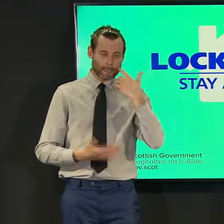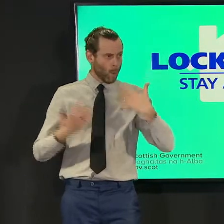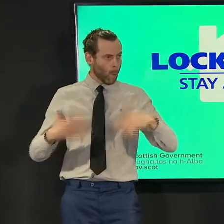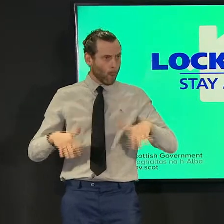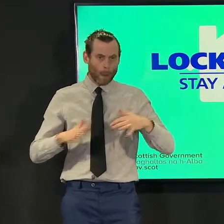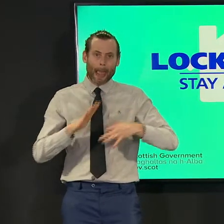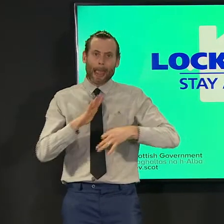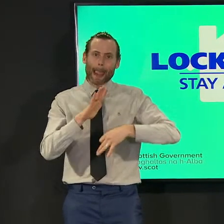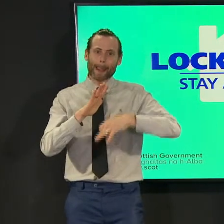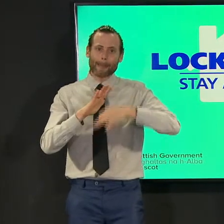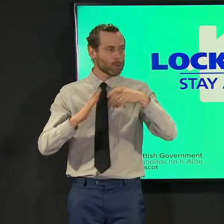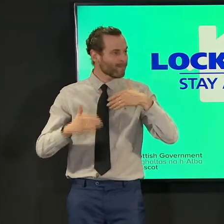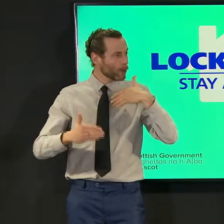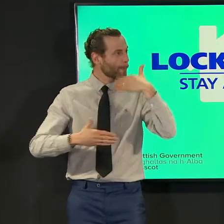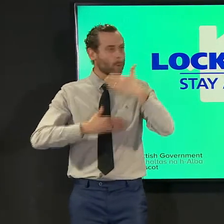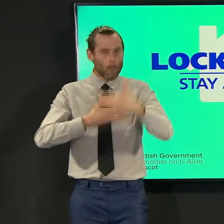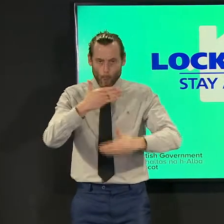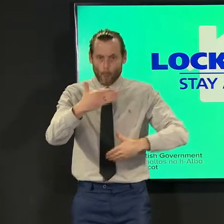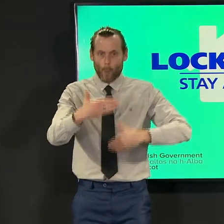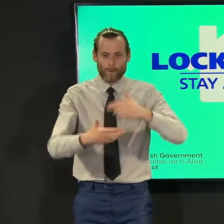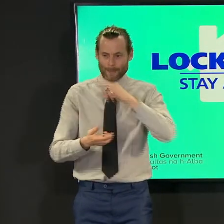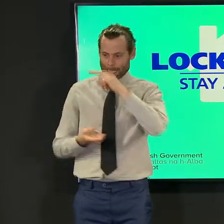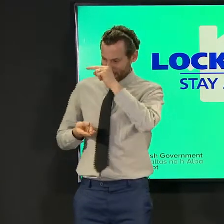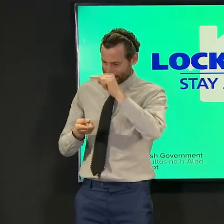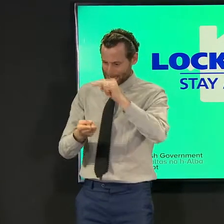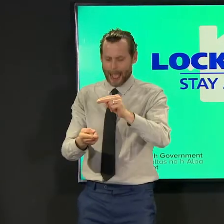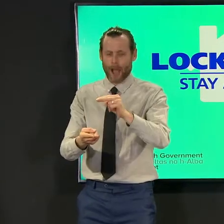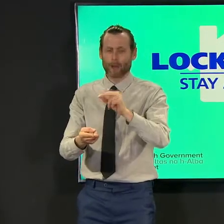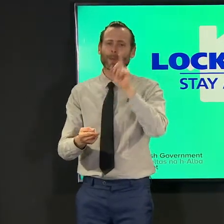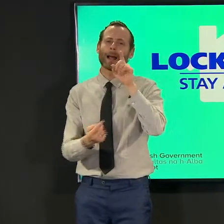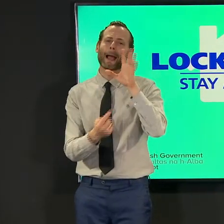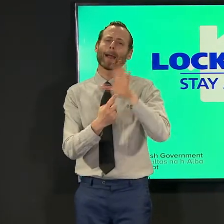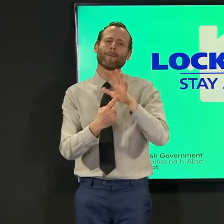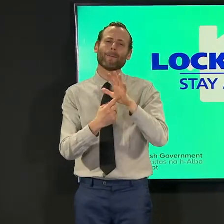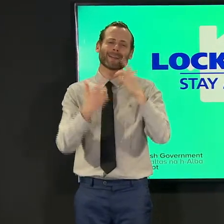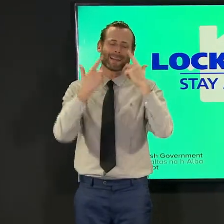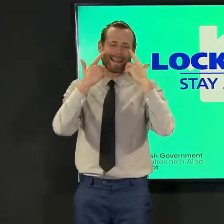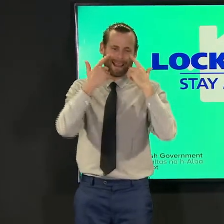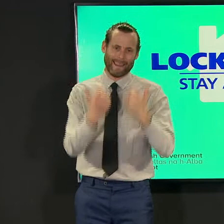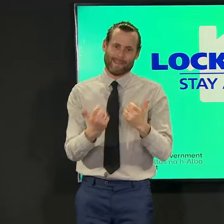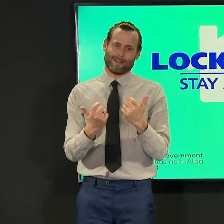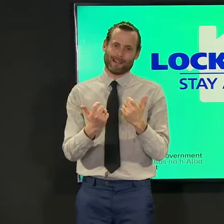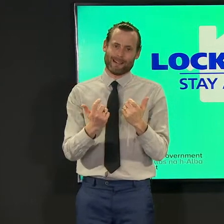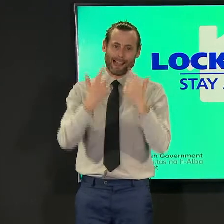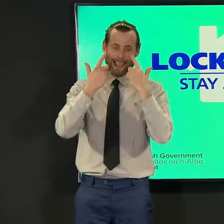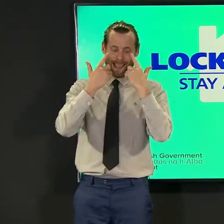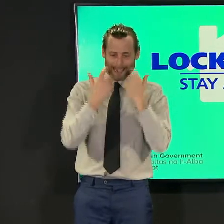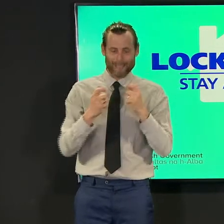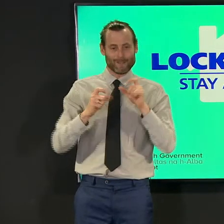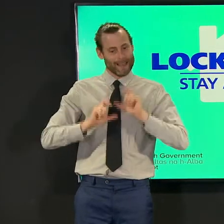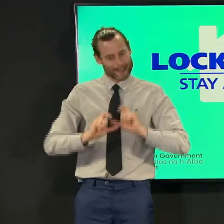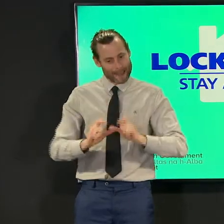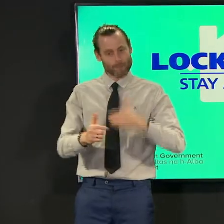but we really don't have any room for error right now so it's vital that all of us continue to stick